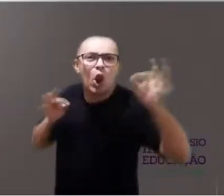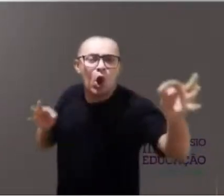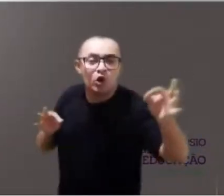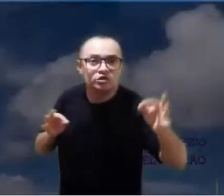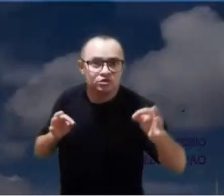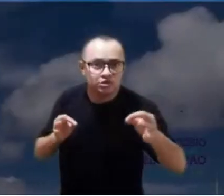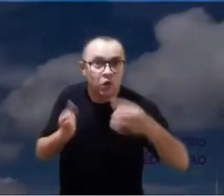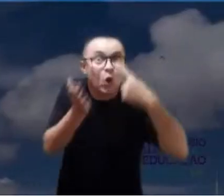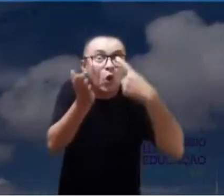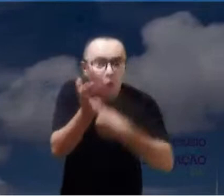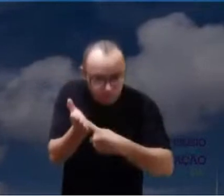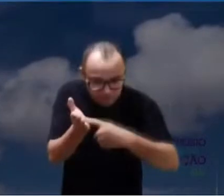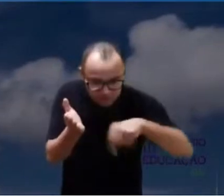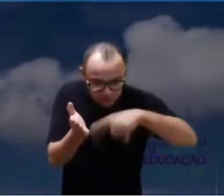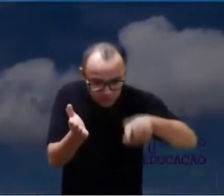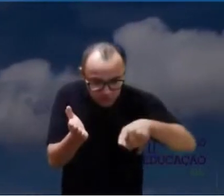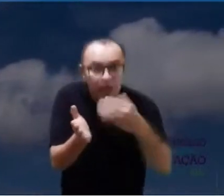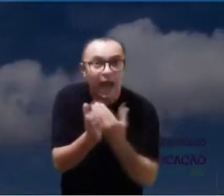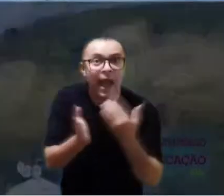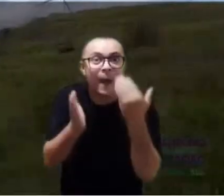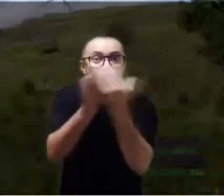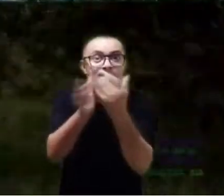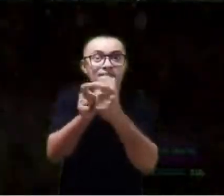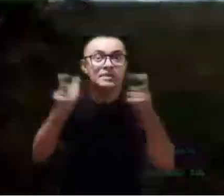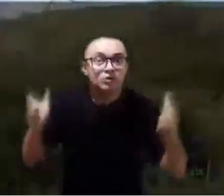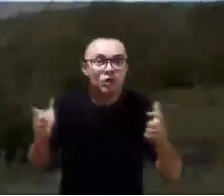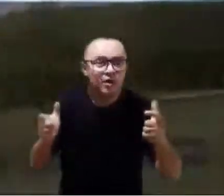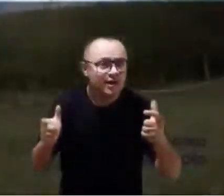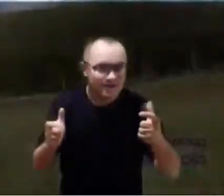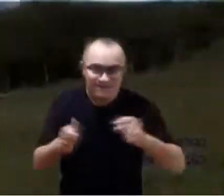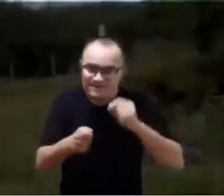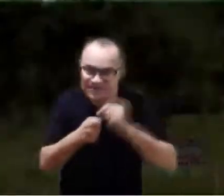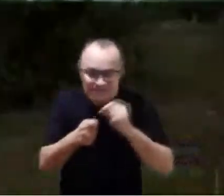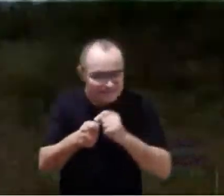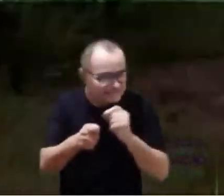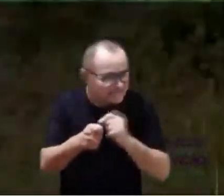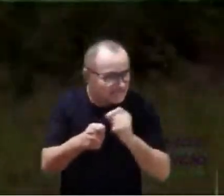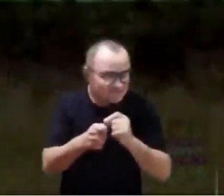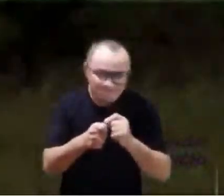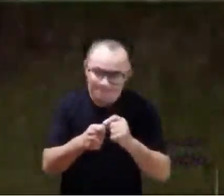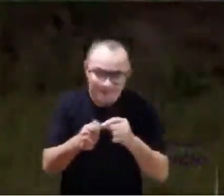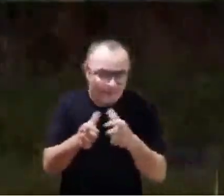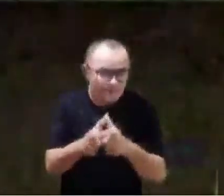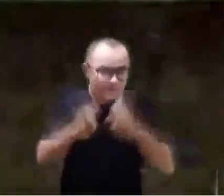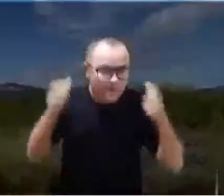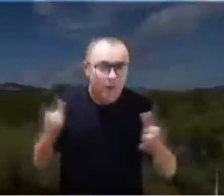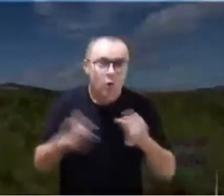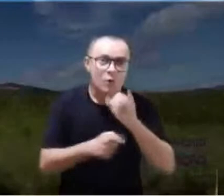Our commitment has only grown with our will to make something even bigger.